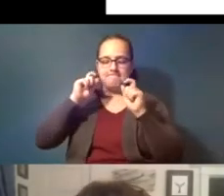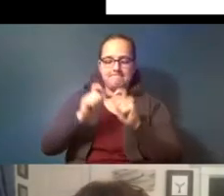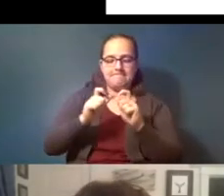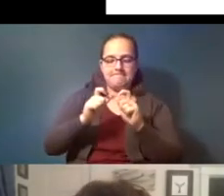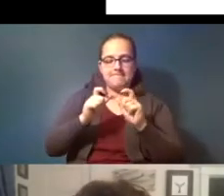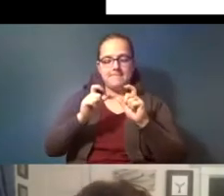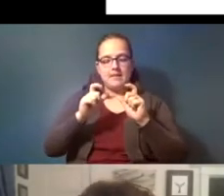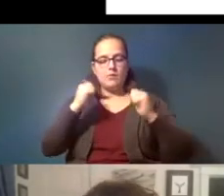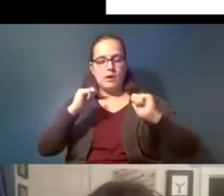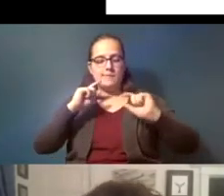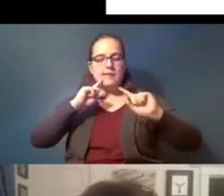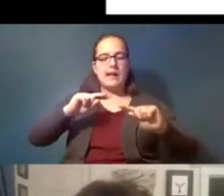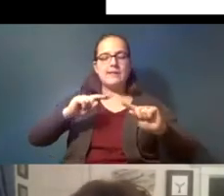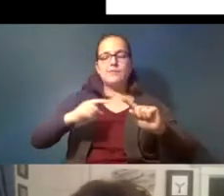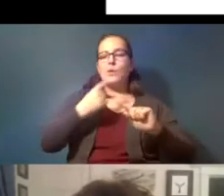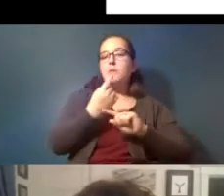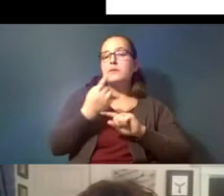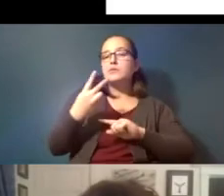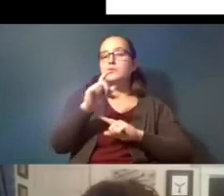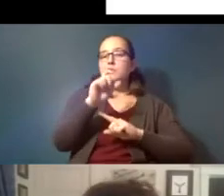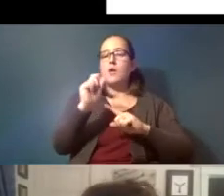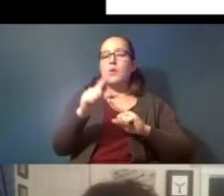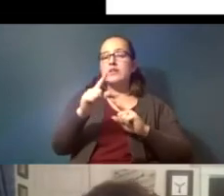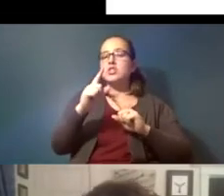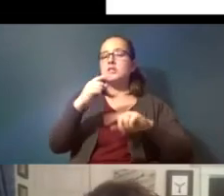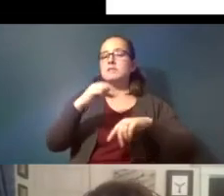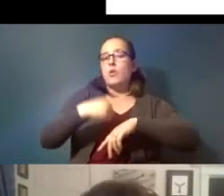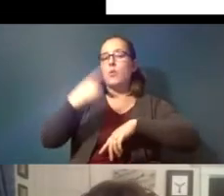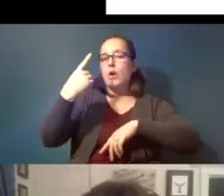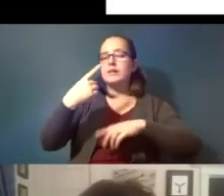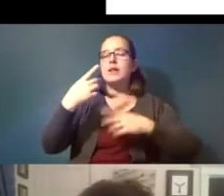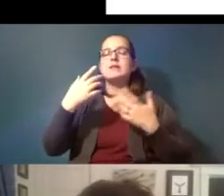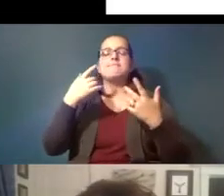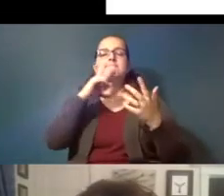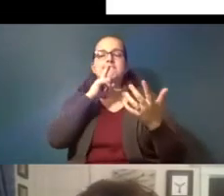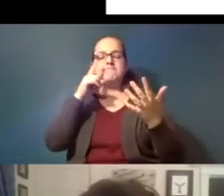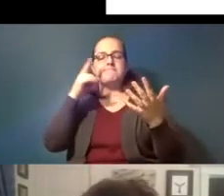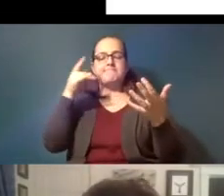to answer one or two questions at a time to really get at what eventually what the big picture is